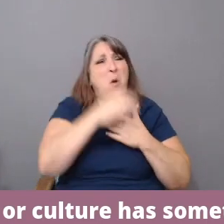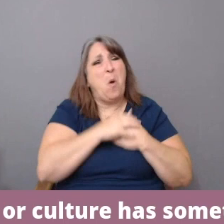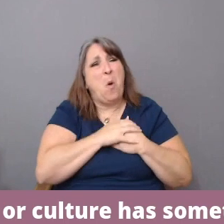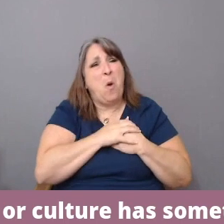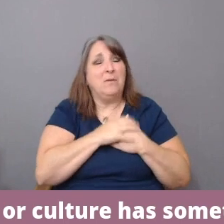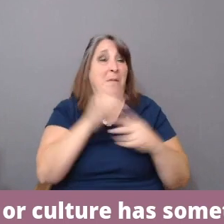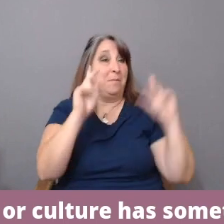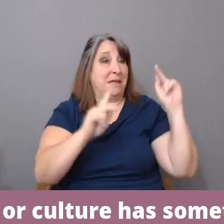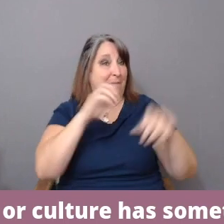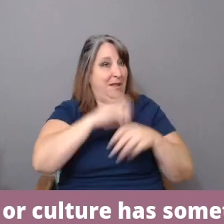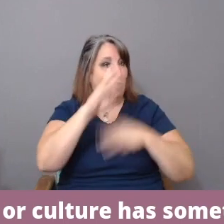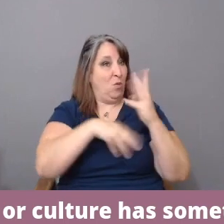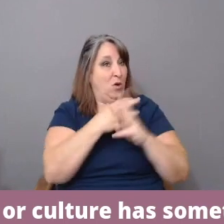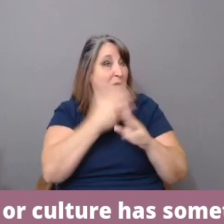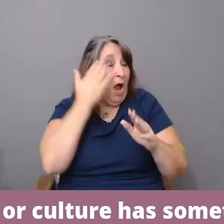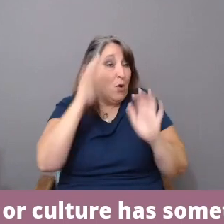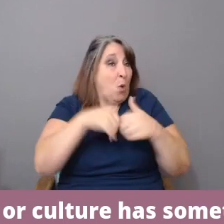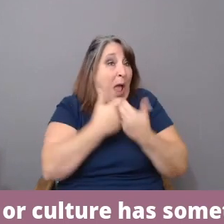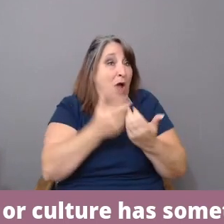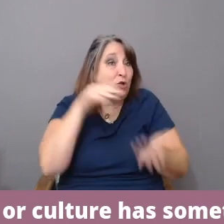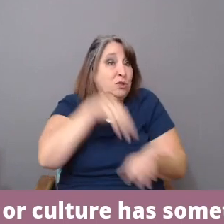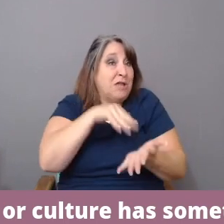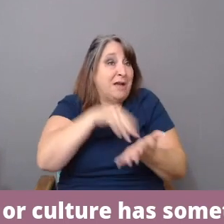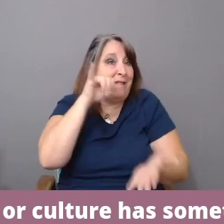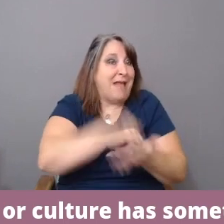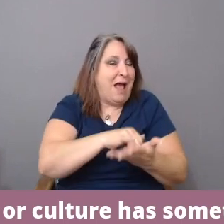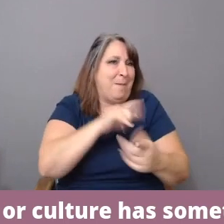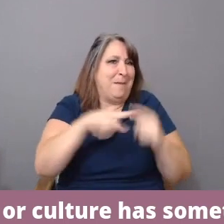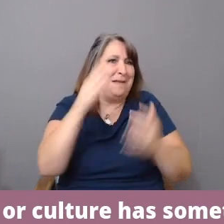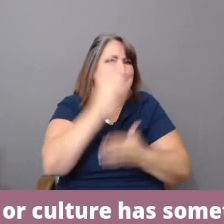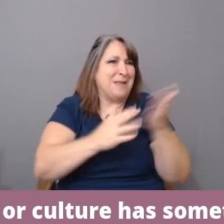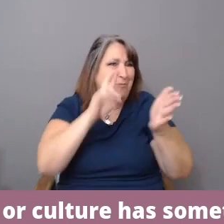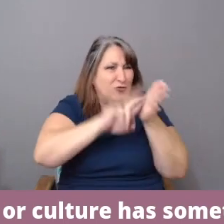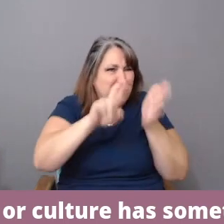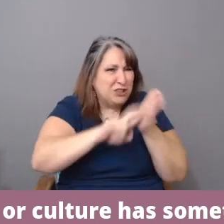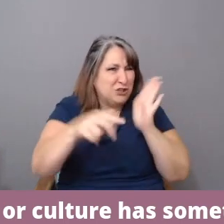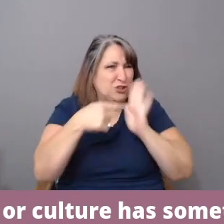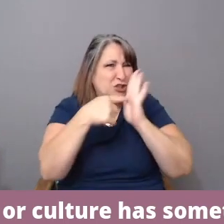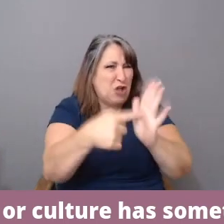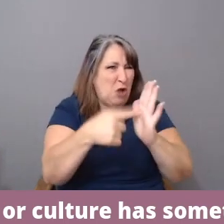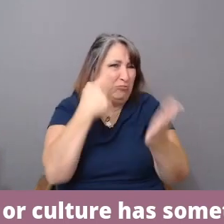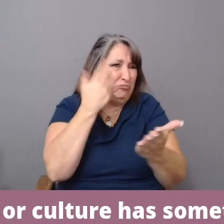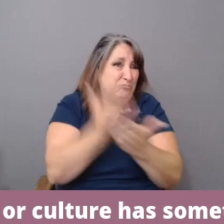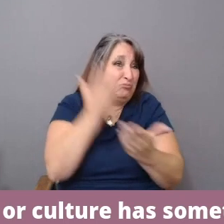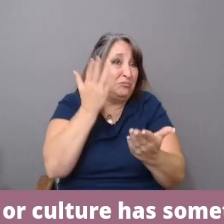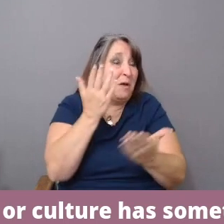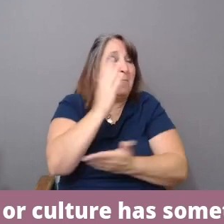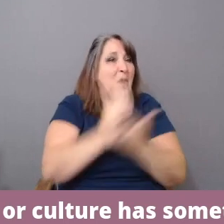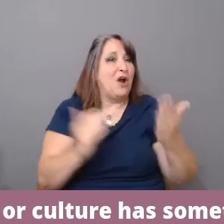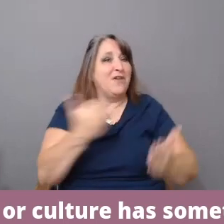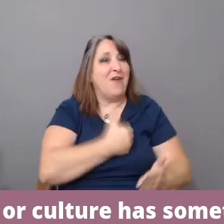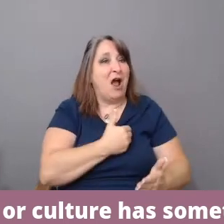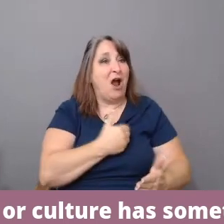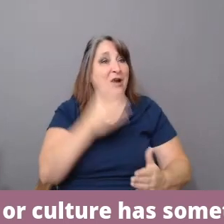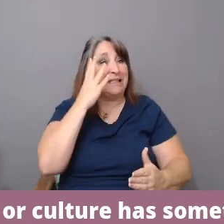But some study showed that. And I think part of our lived experience in the Americas